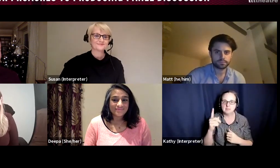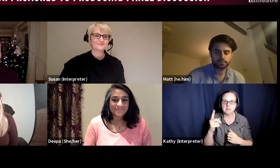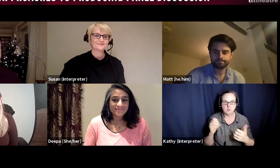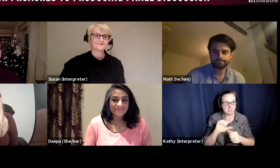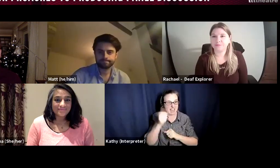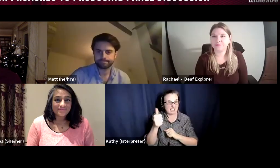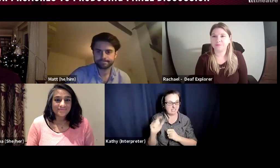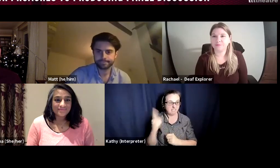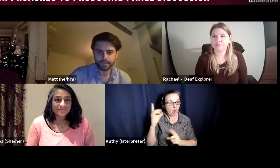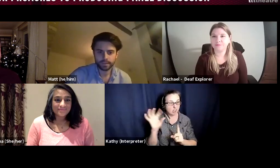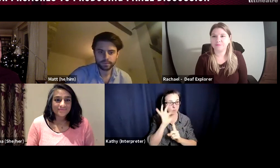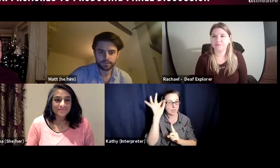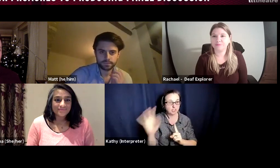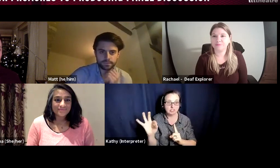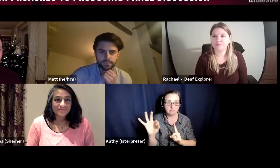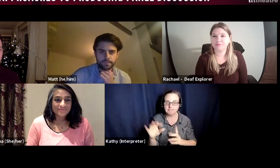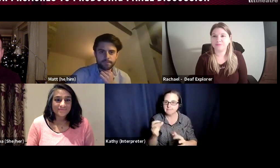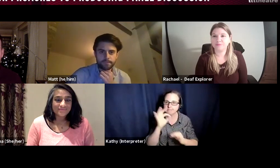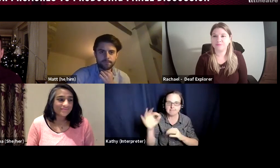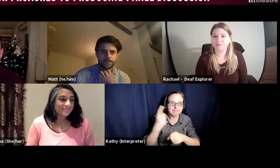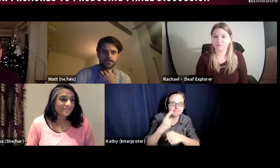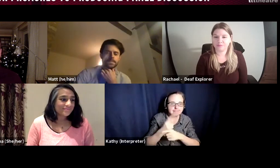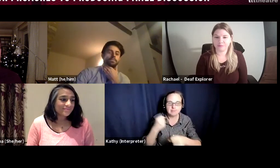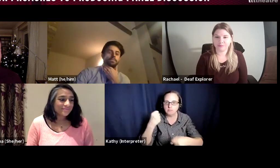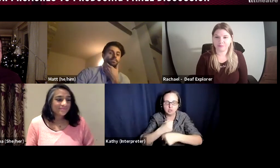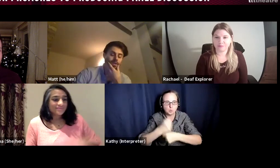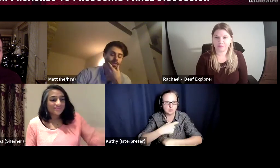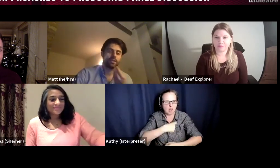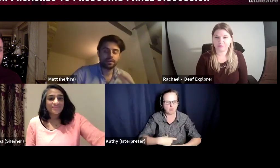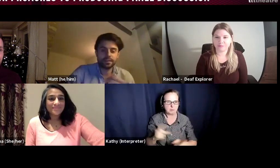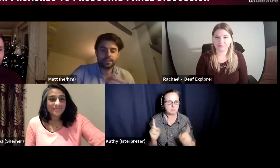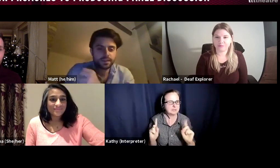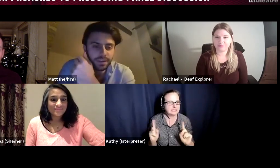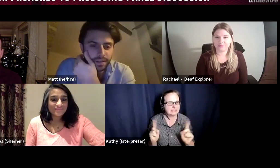a question that most of us I'm sure ask ourselves on the daily basis, so what does a